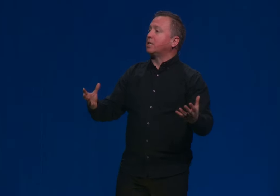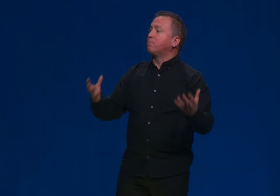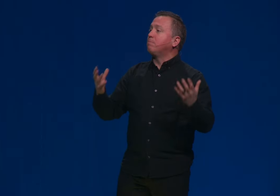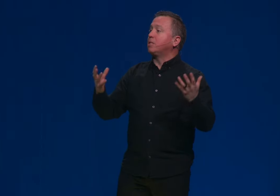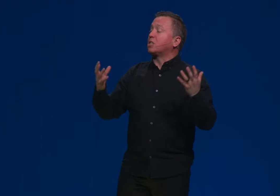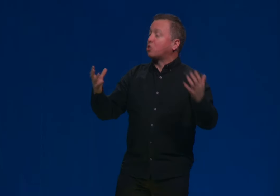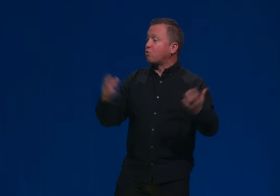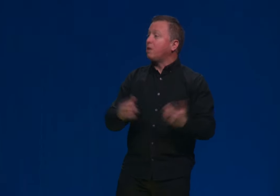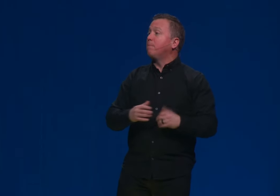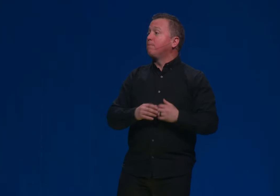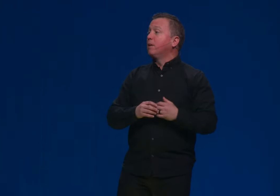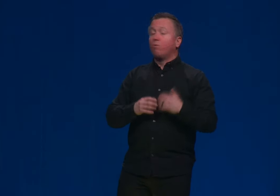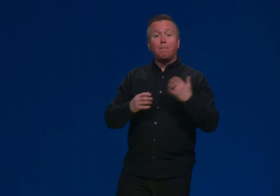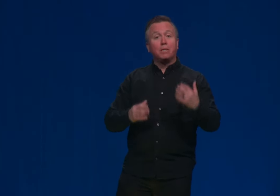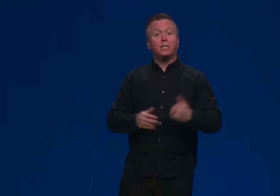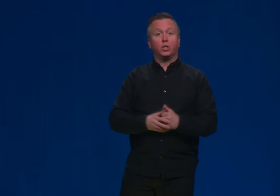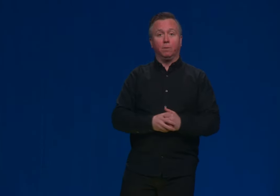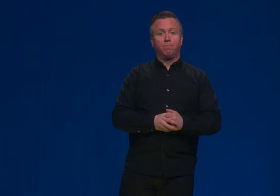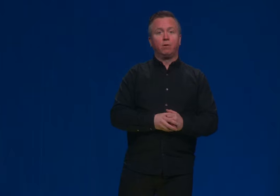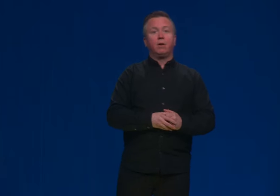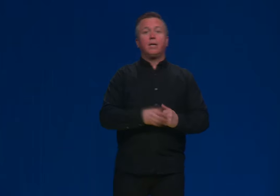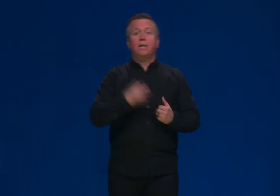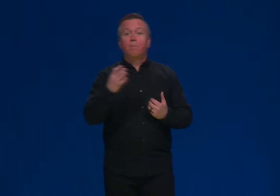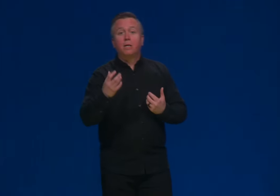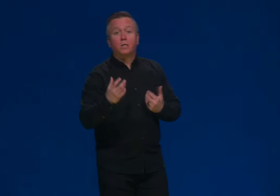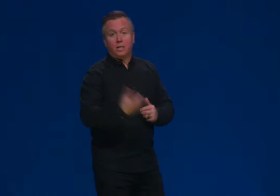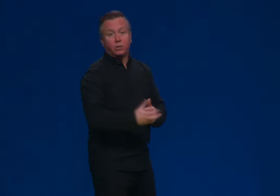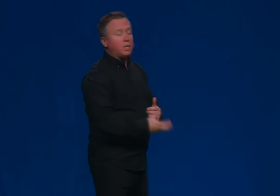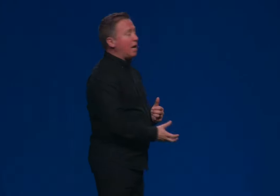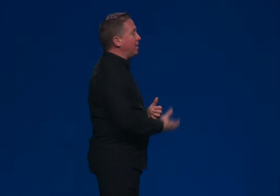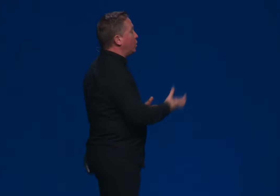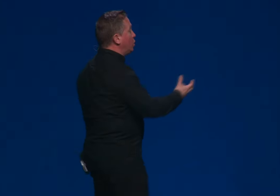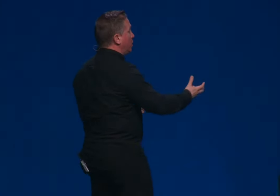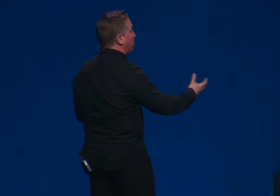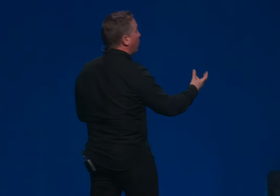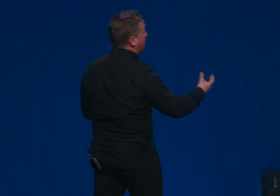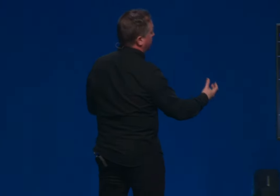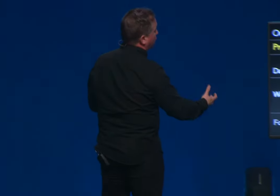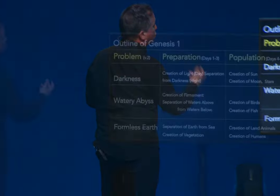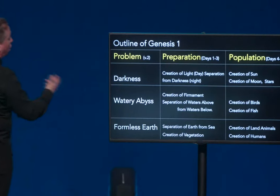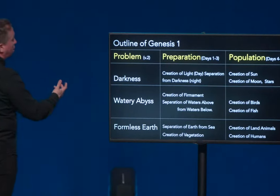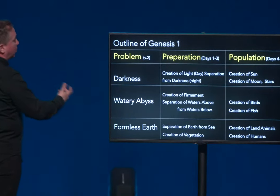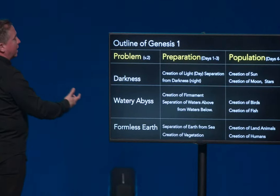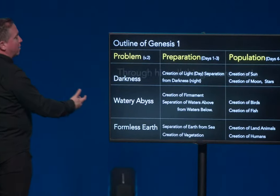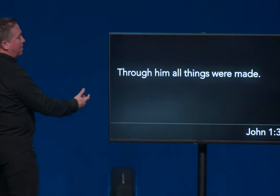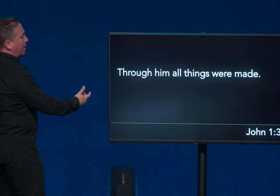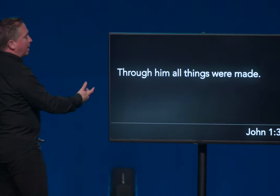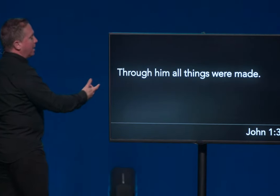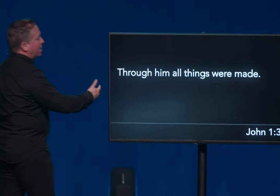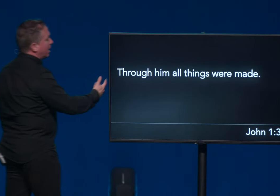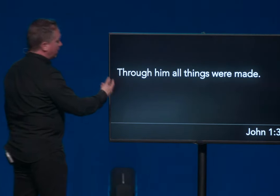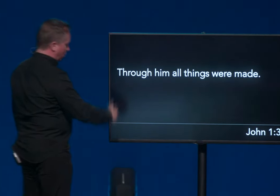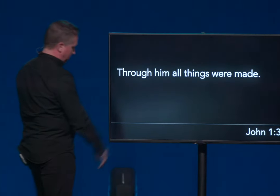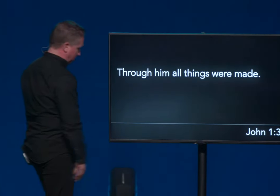And it's this extreme repetition is helping us to understand that The point that John will later make as he opens